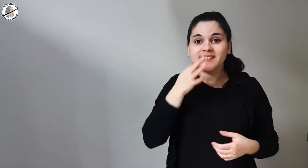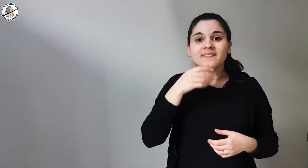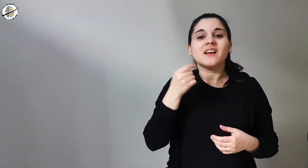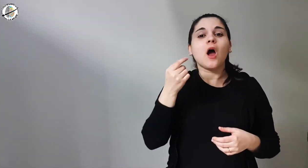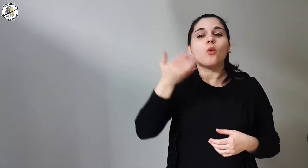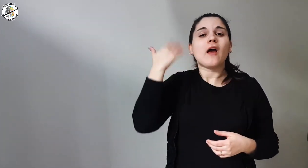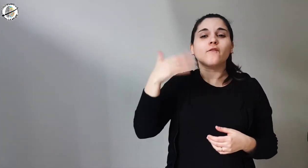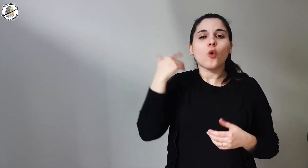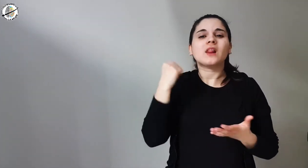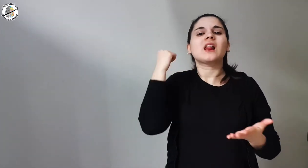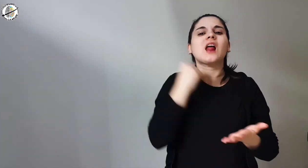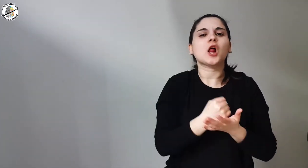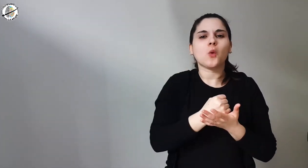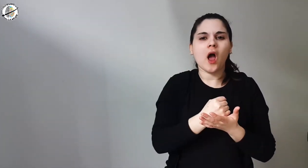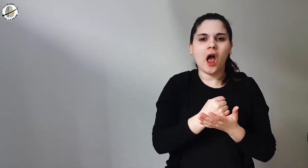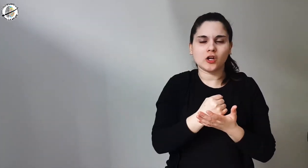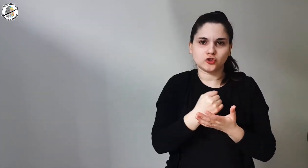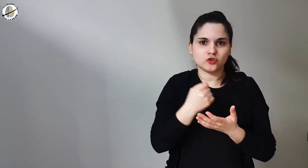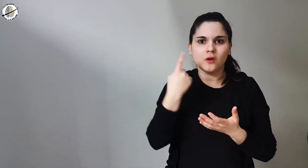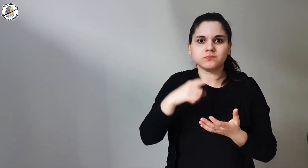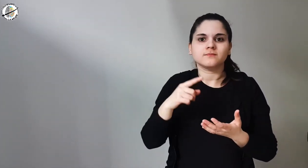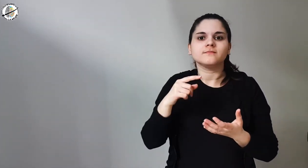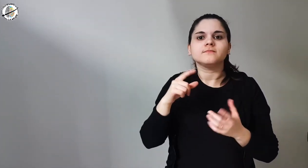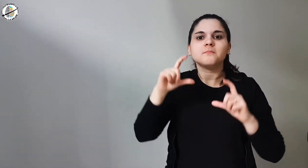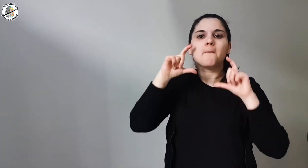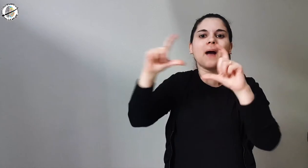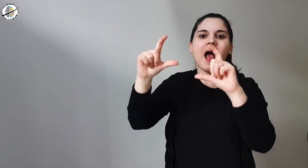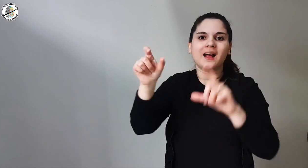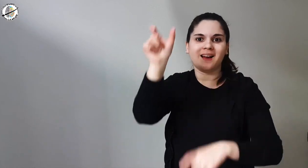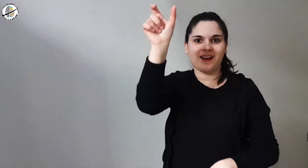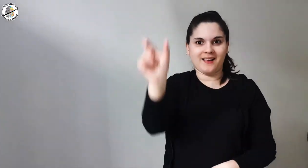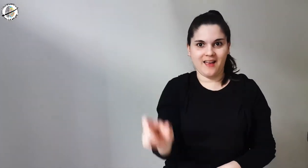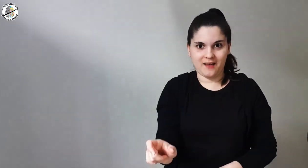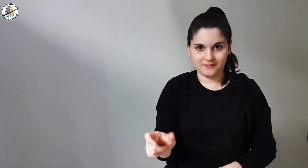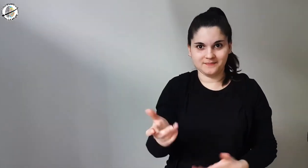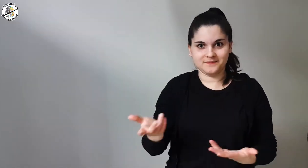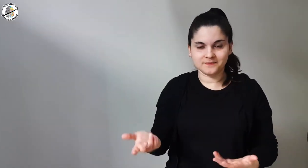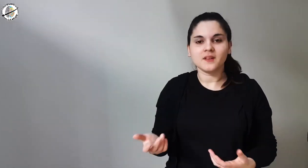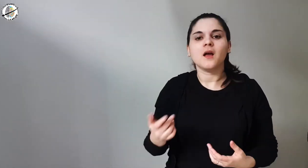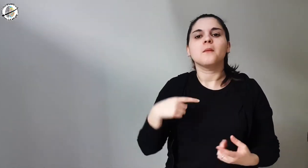This means that once the tattoo stained the person,